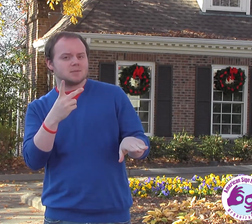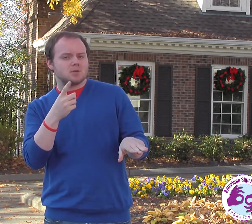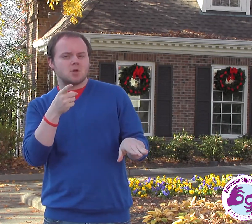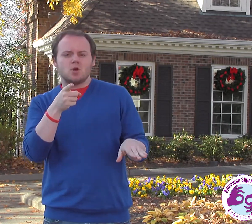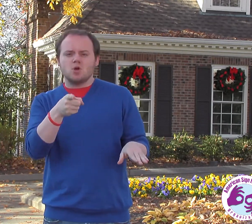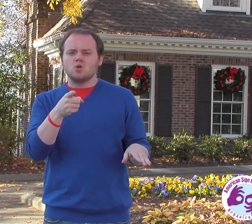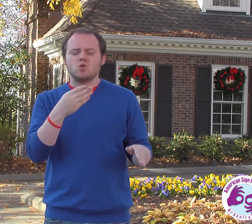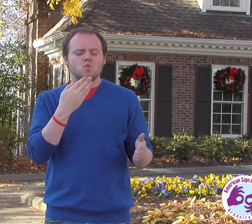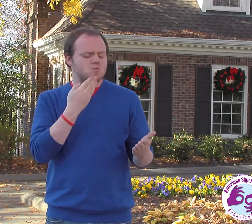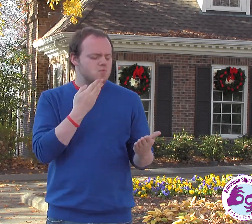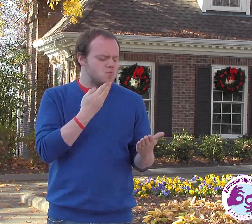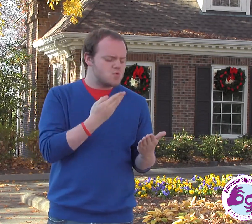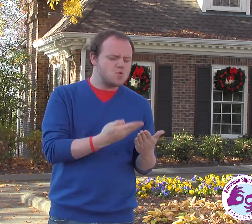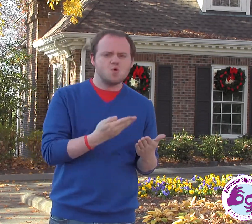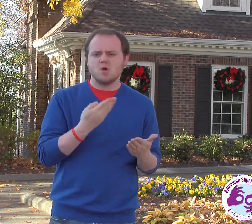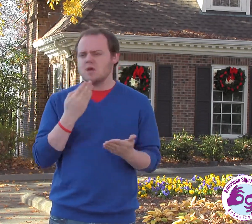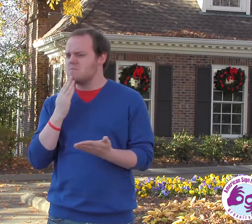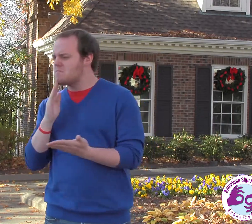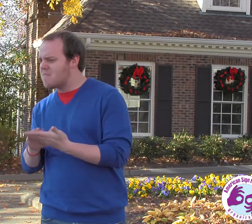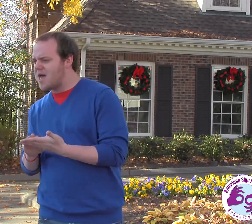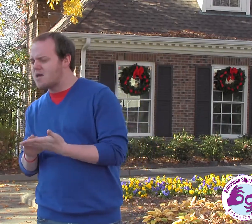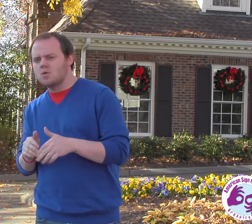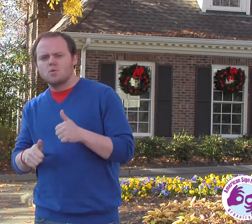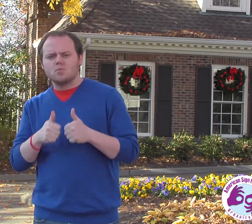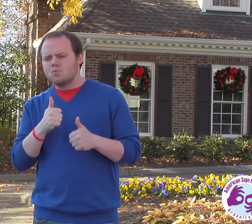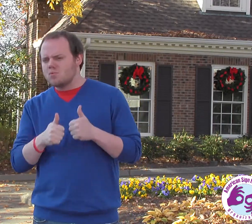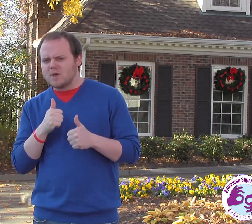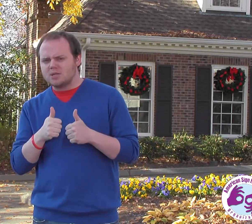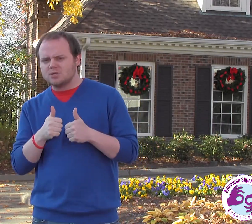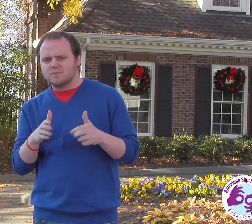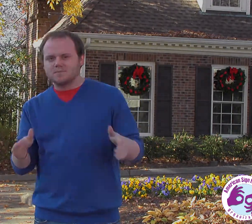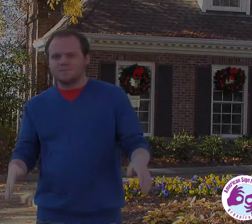Have you been good or bad?